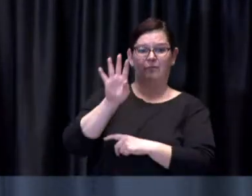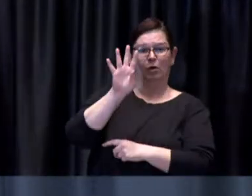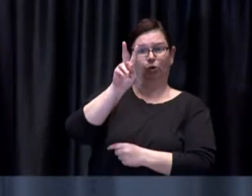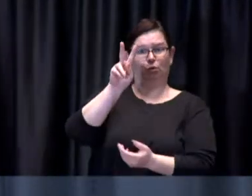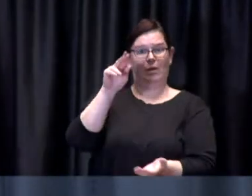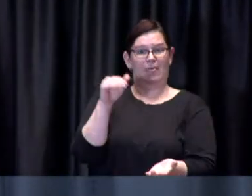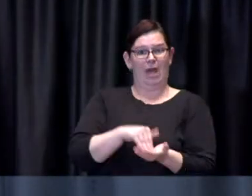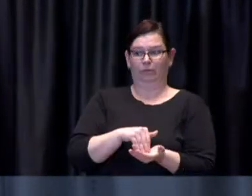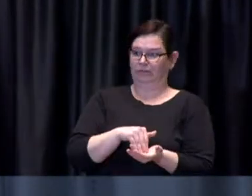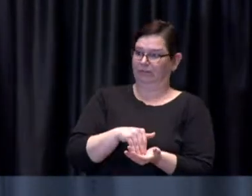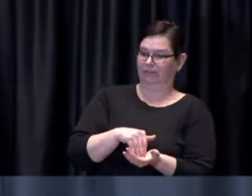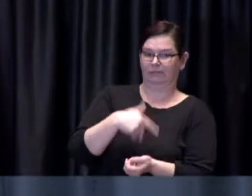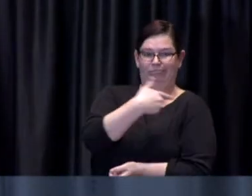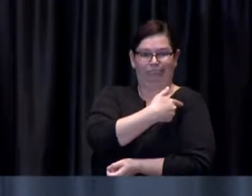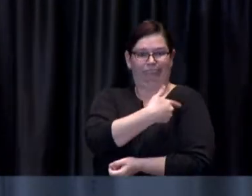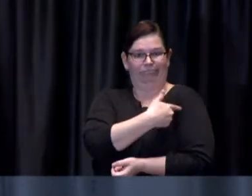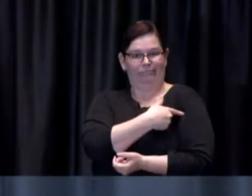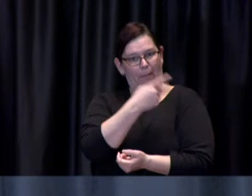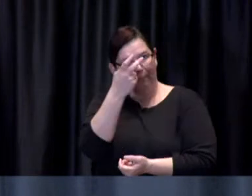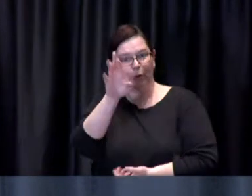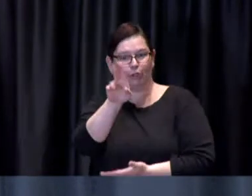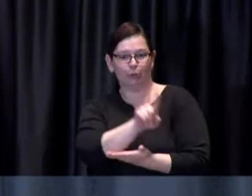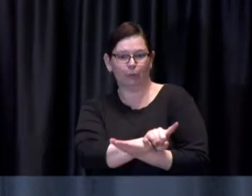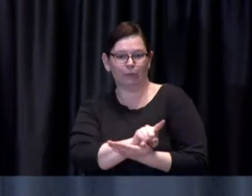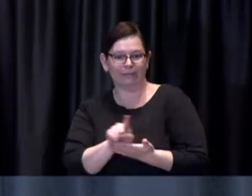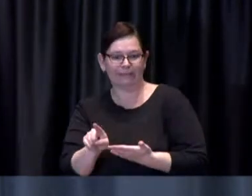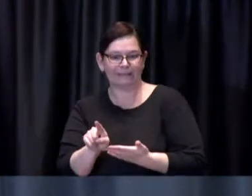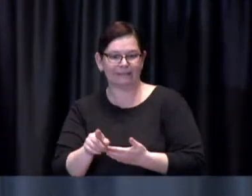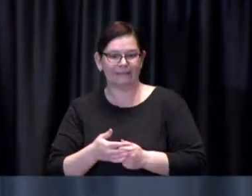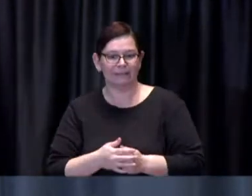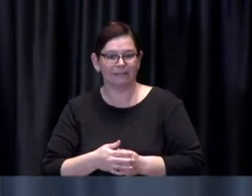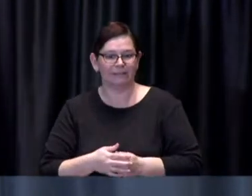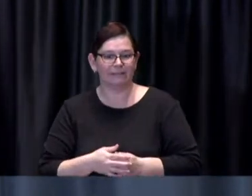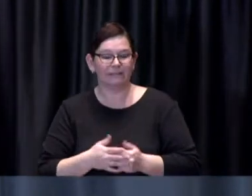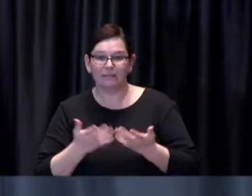in our network of 5 city-operated mass immunization clinics.